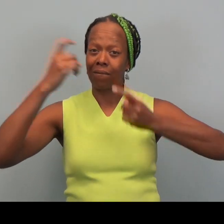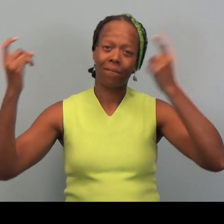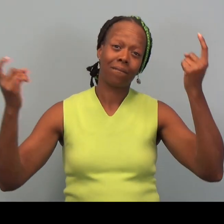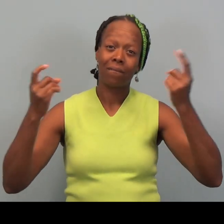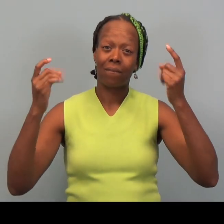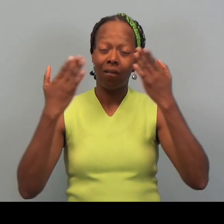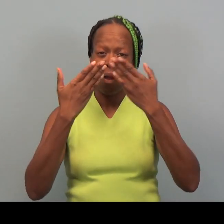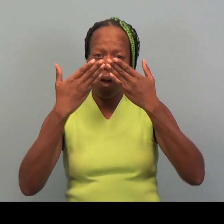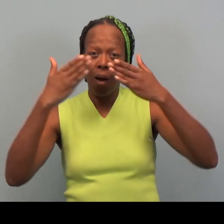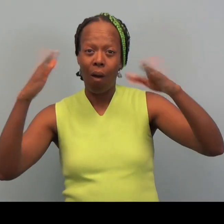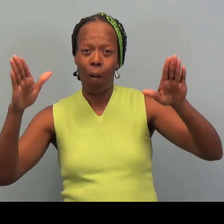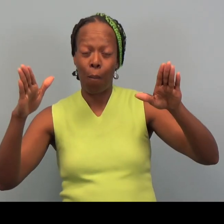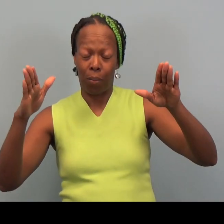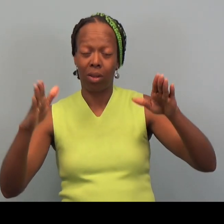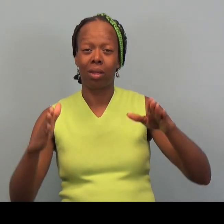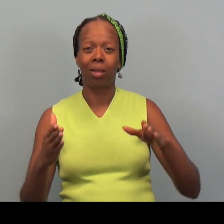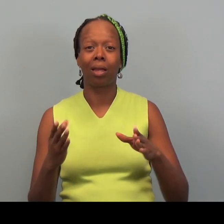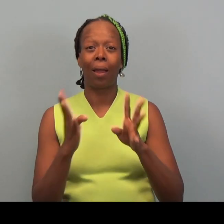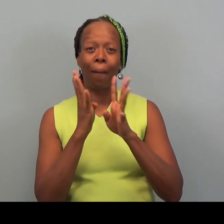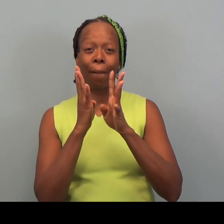People are going to be lined up outside of our door,